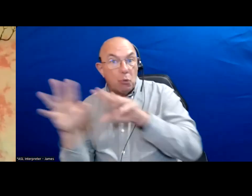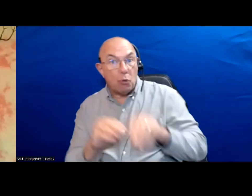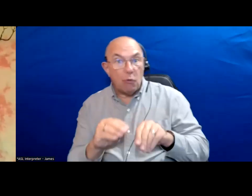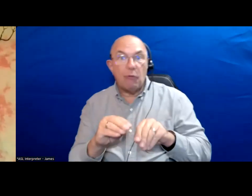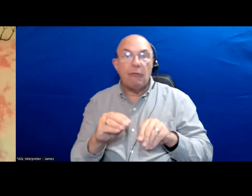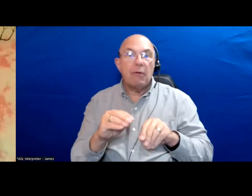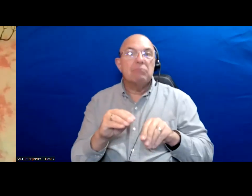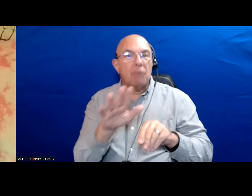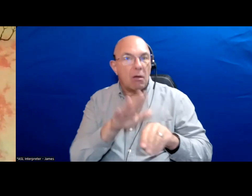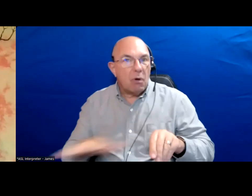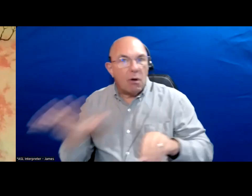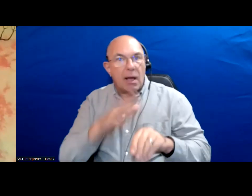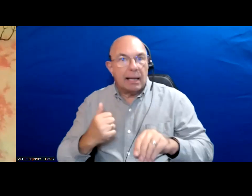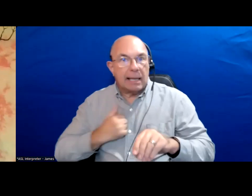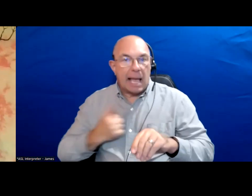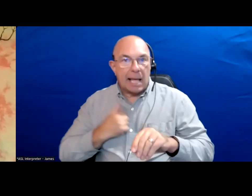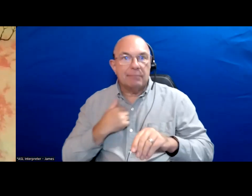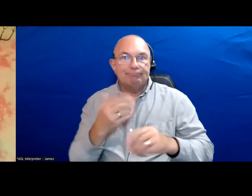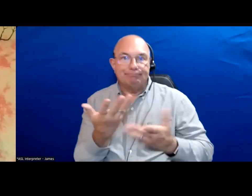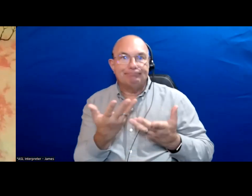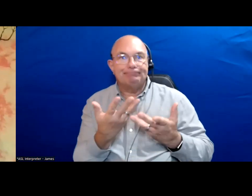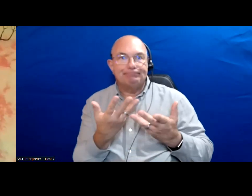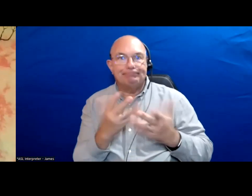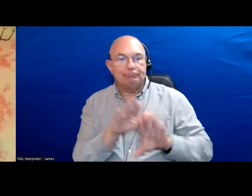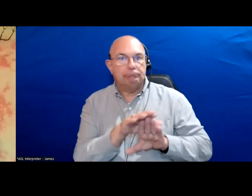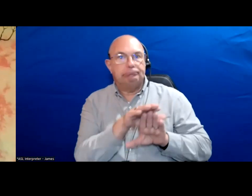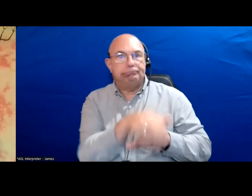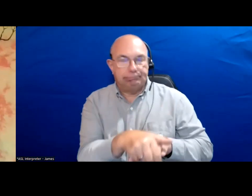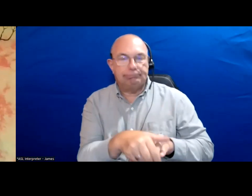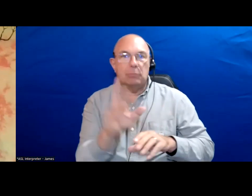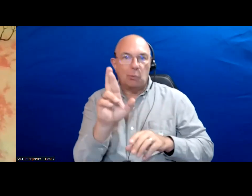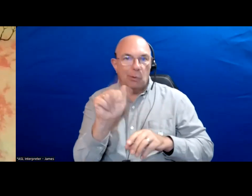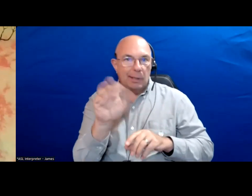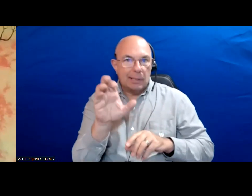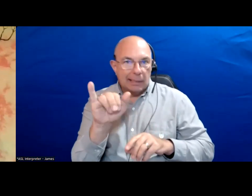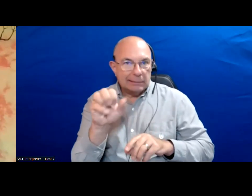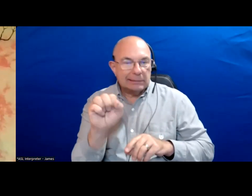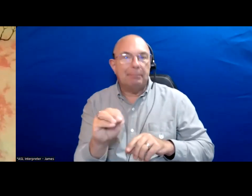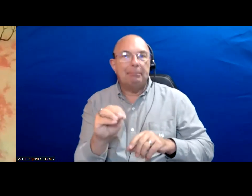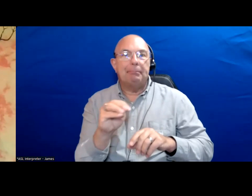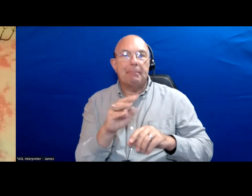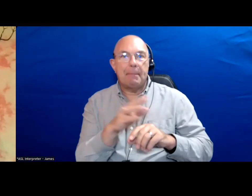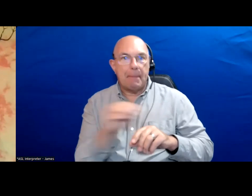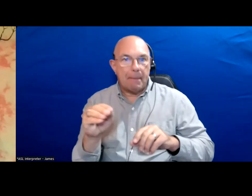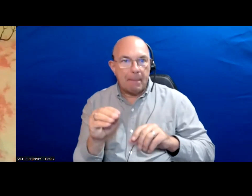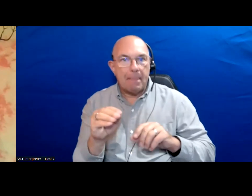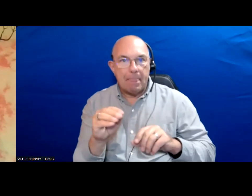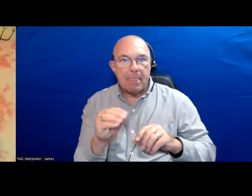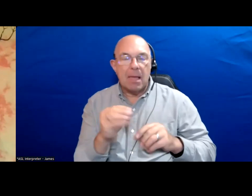are racialized. So, issues of racism in rental property.